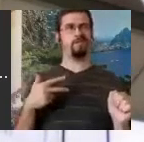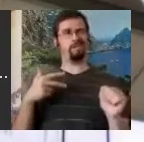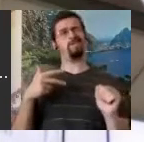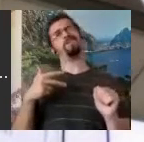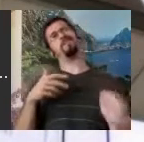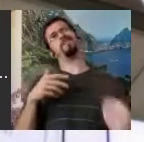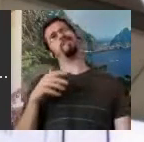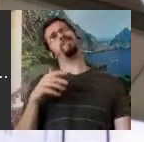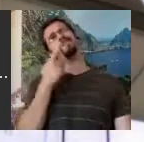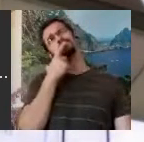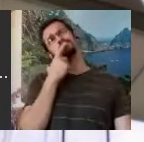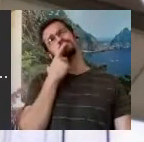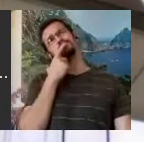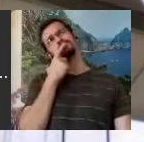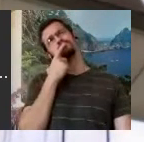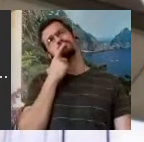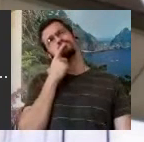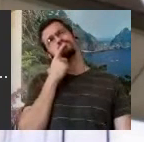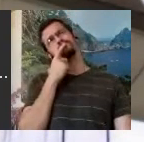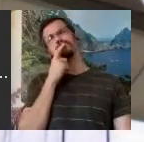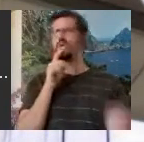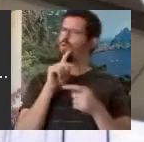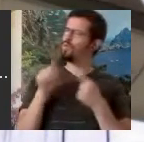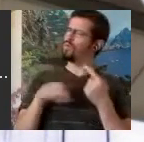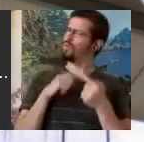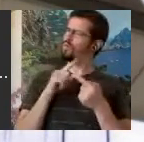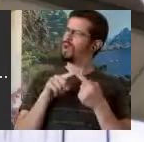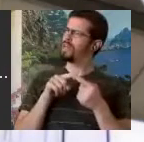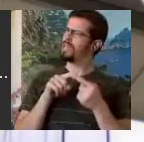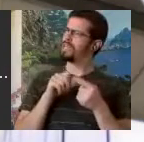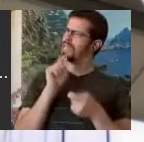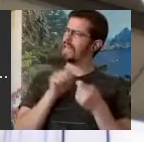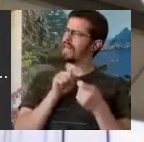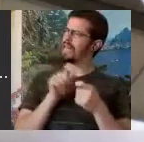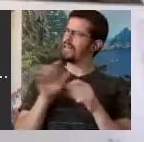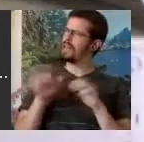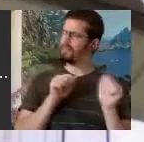I want to look this up but um I gave a call to a linguist in Denmark from the